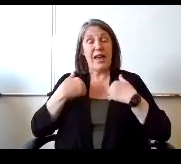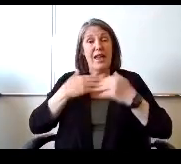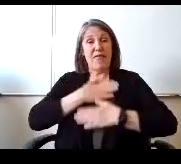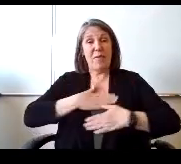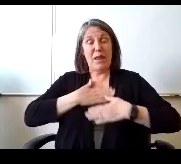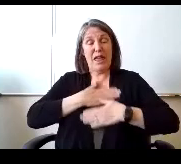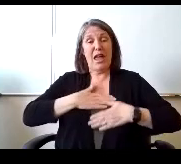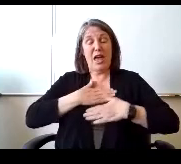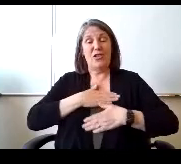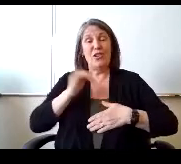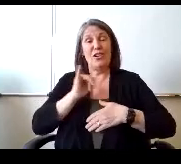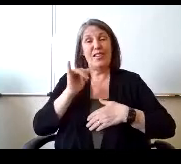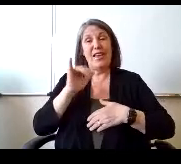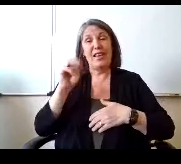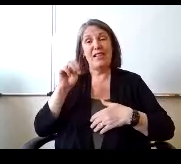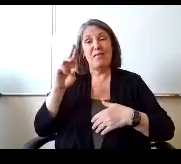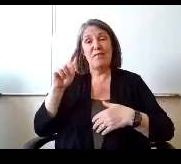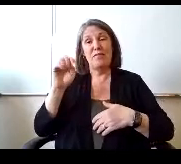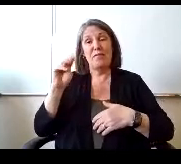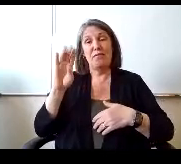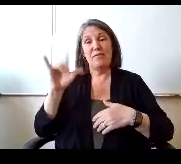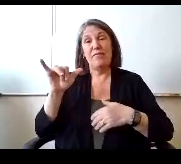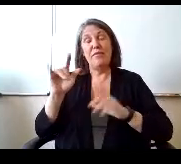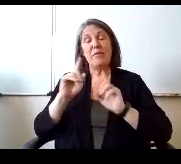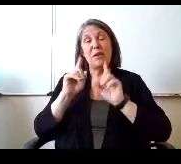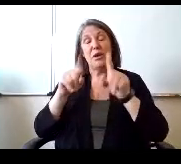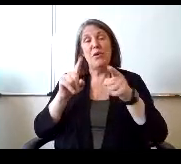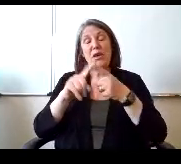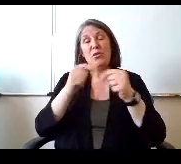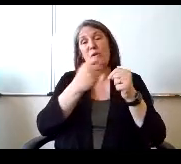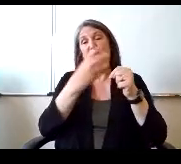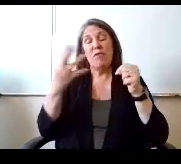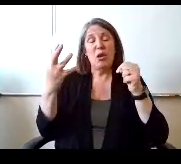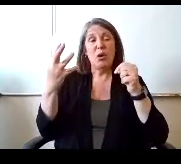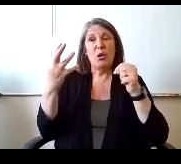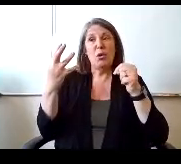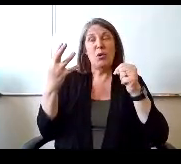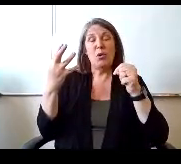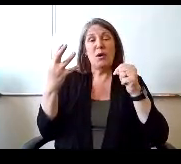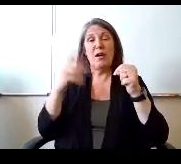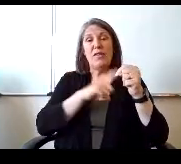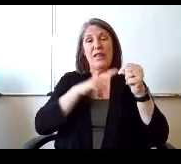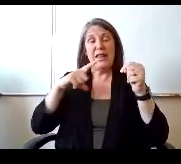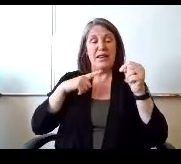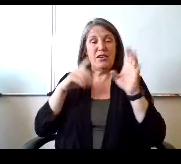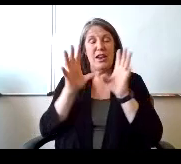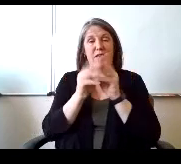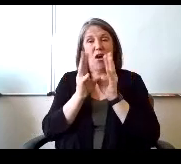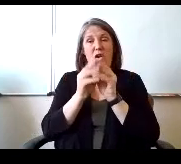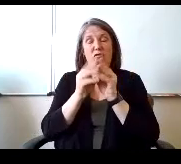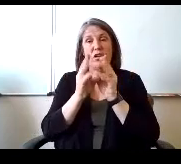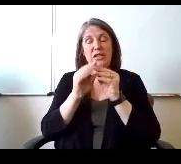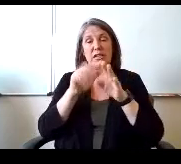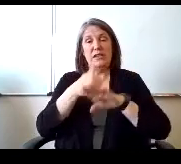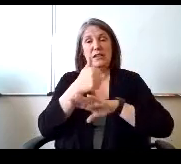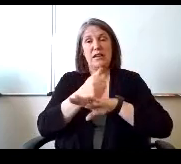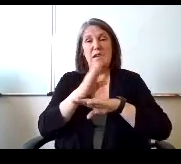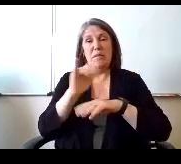like Mr Tim be attending a few of the legislative conference is put on by keasbey.